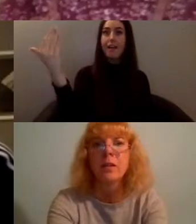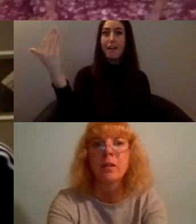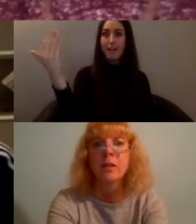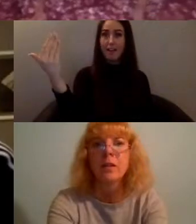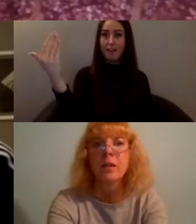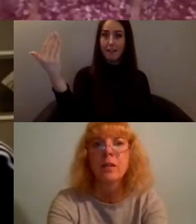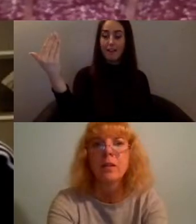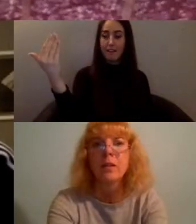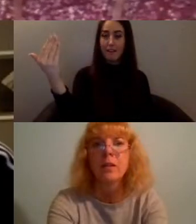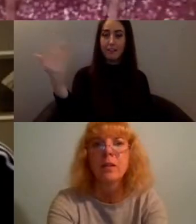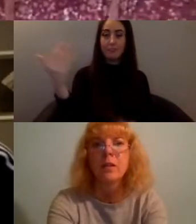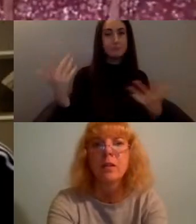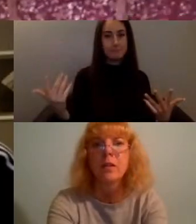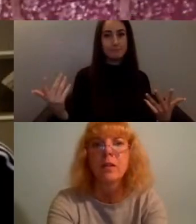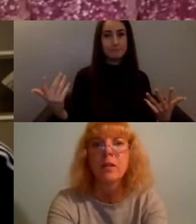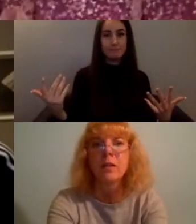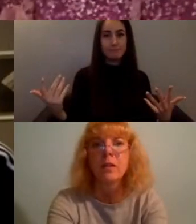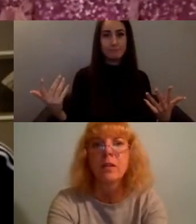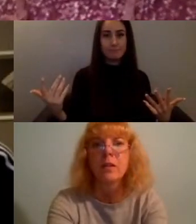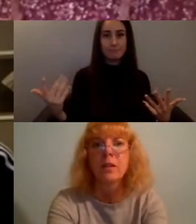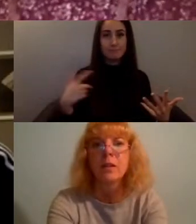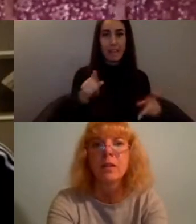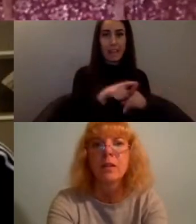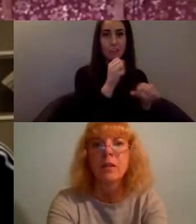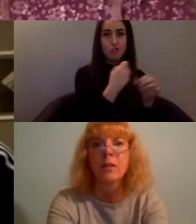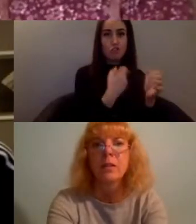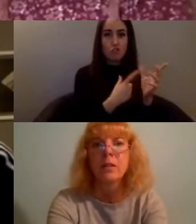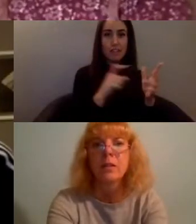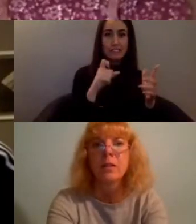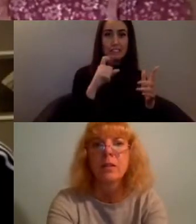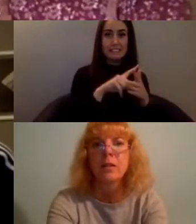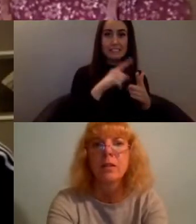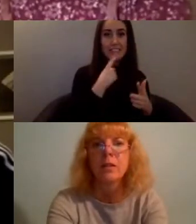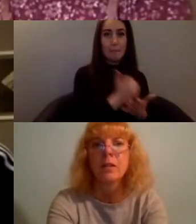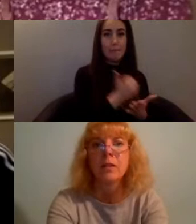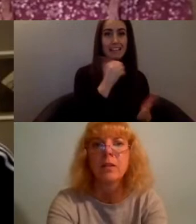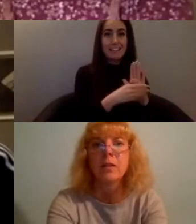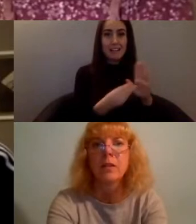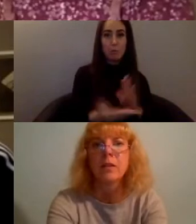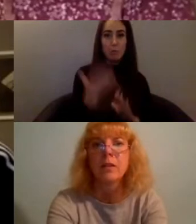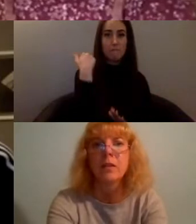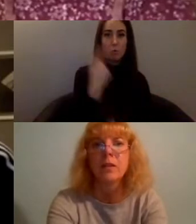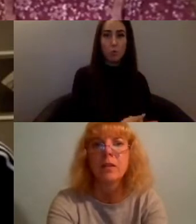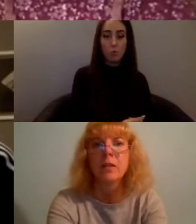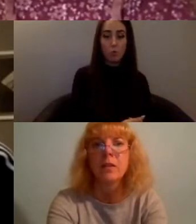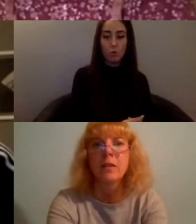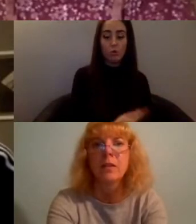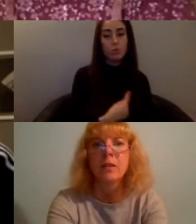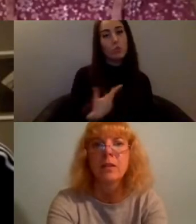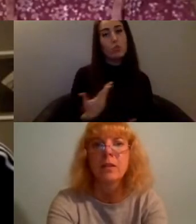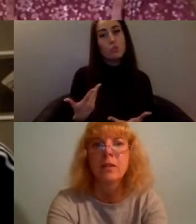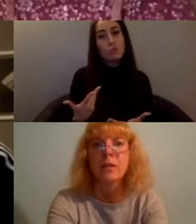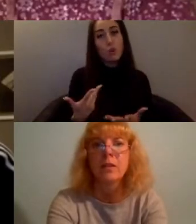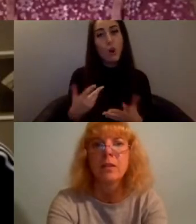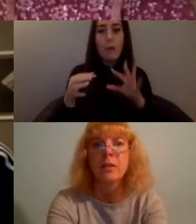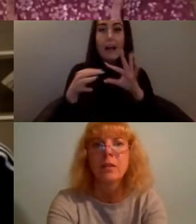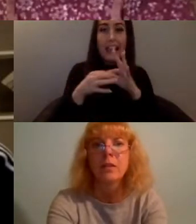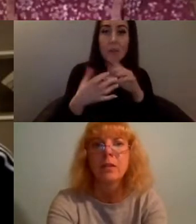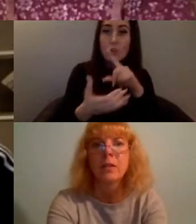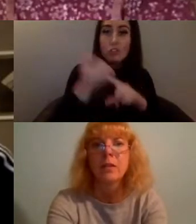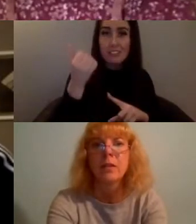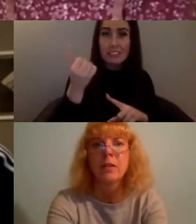so I think that like in terms of like success I like things that are online and can be transferred